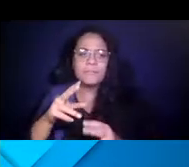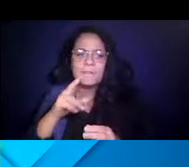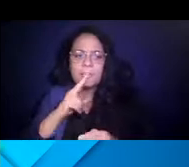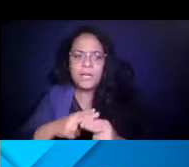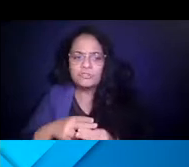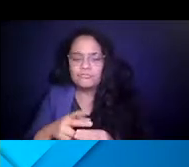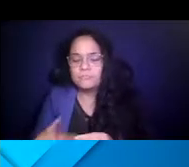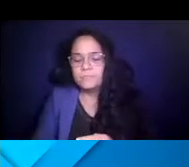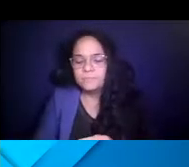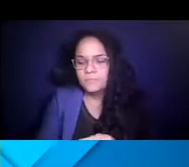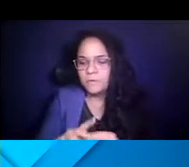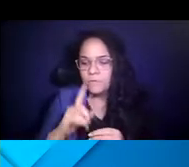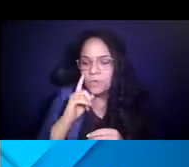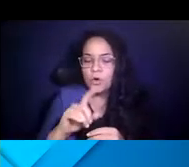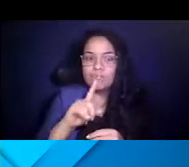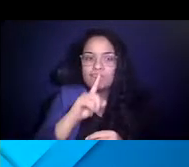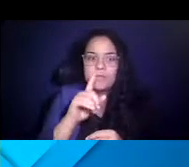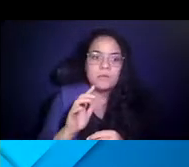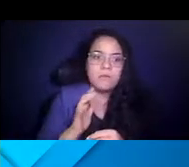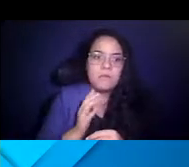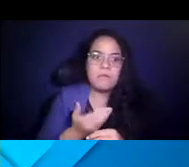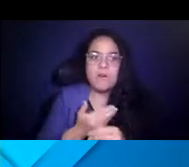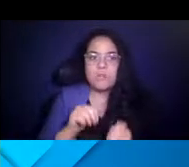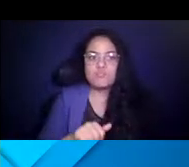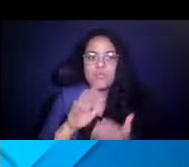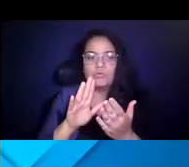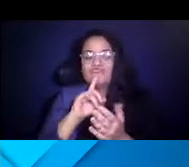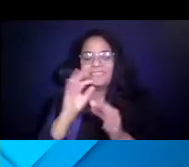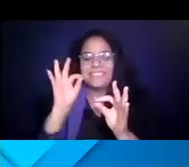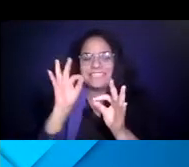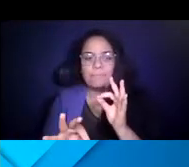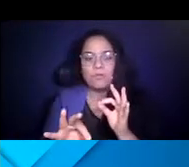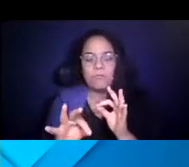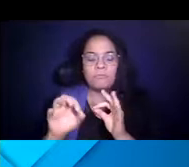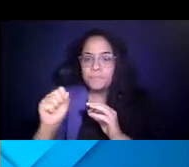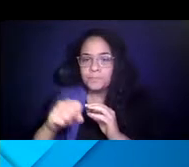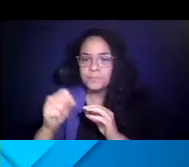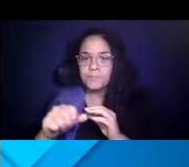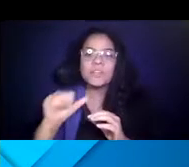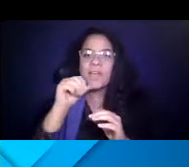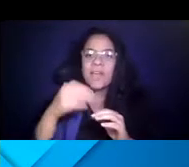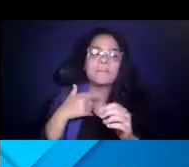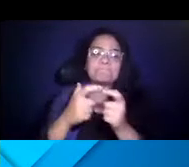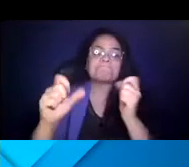briefly -- really our approach has been 14:56:07 pretty simple. 14:56:09 We don't have a huge advertising budget.